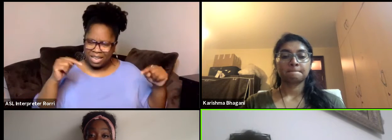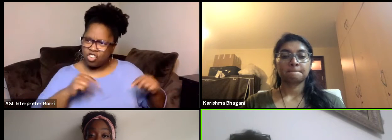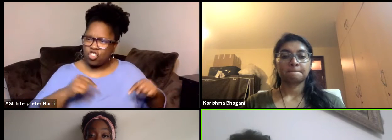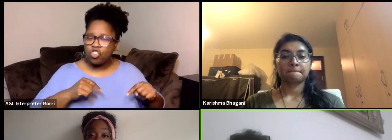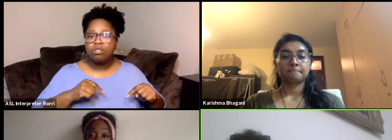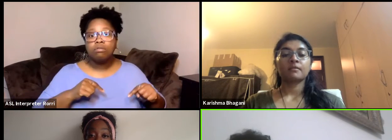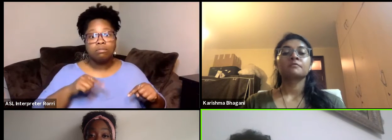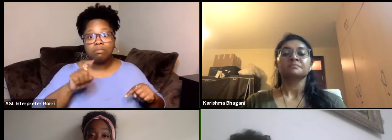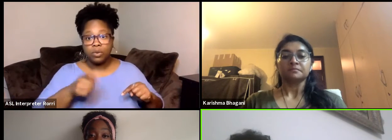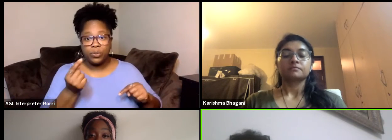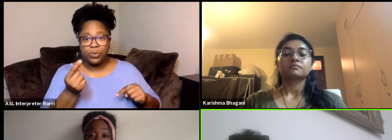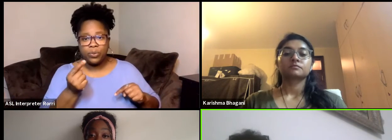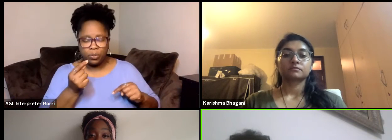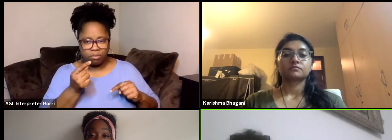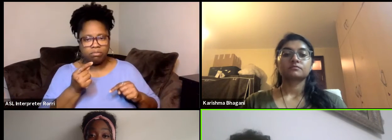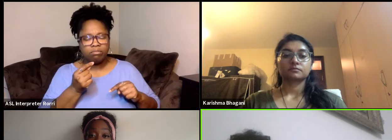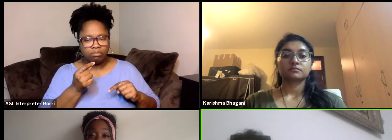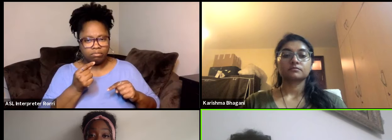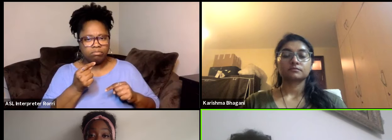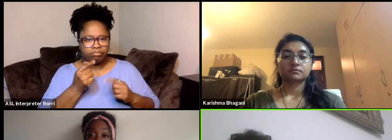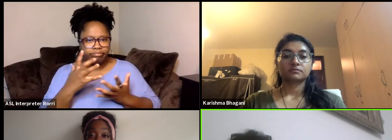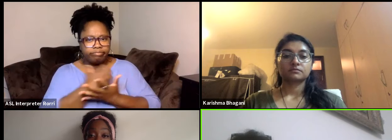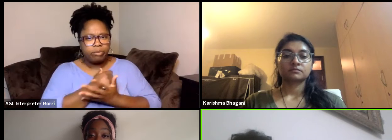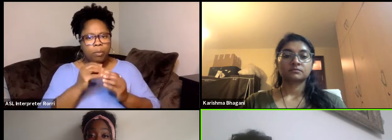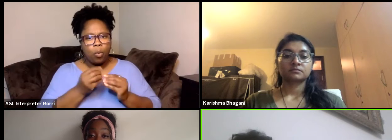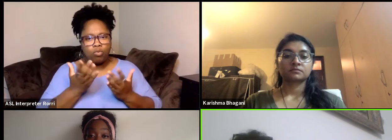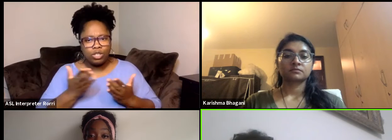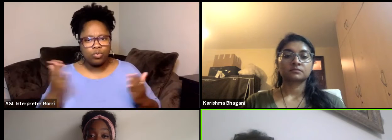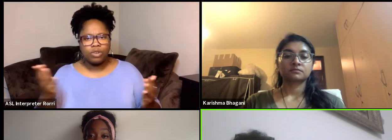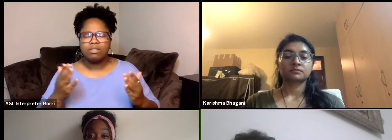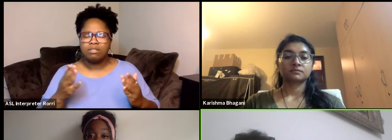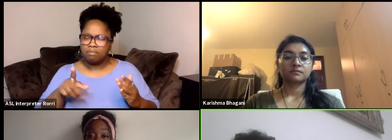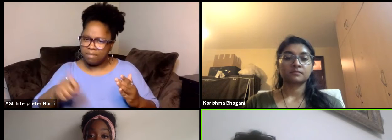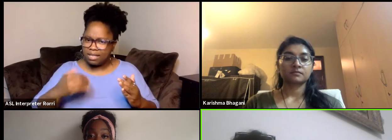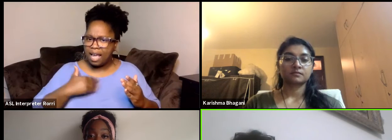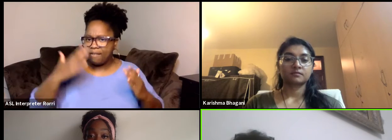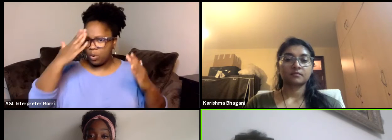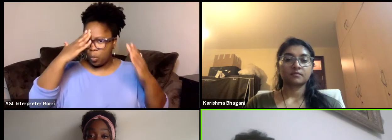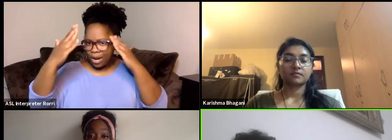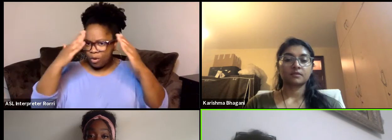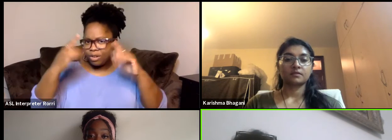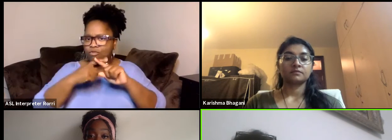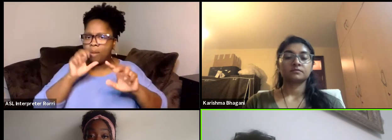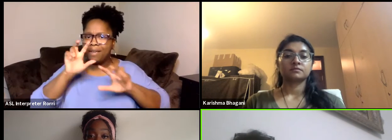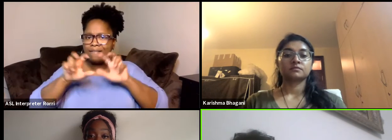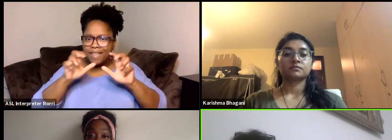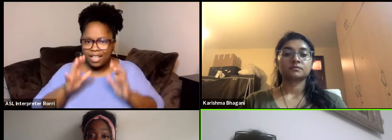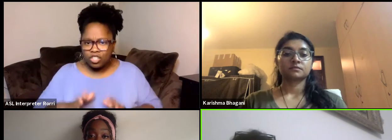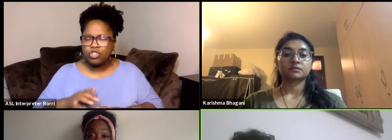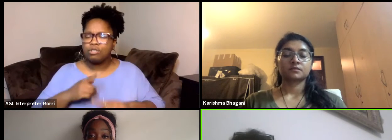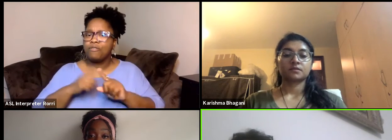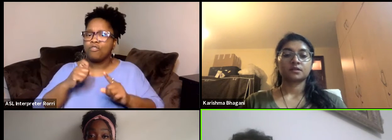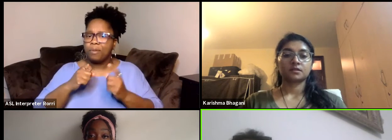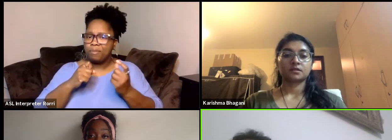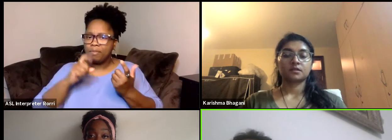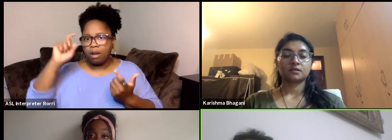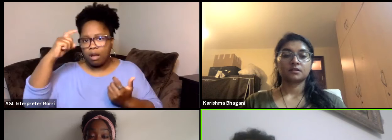And they also it's there must be an awareness from investors and up support and in government that invest